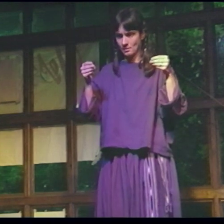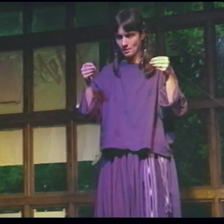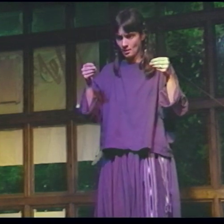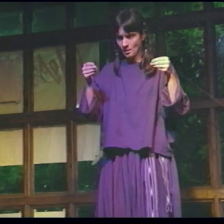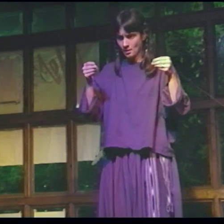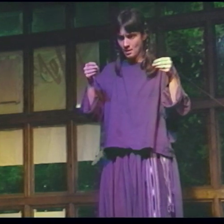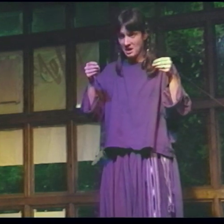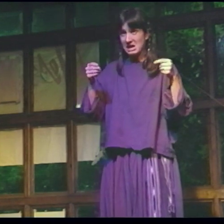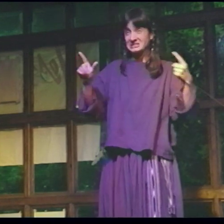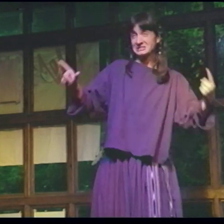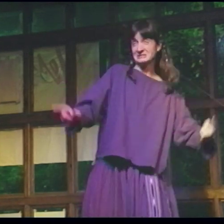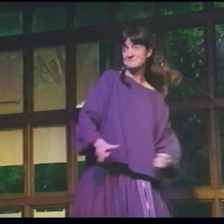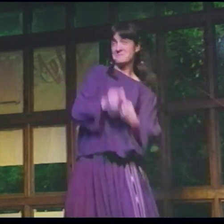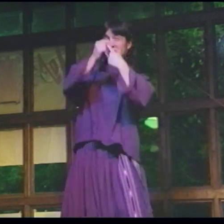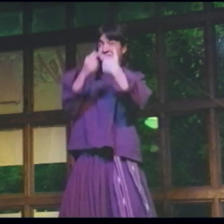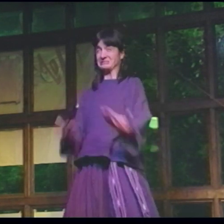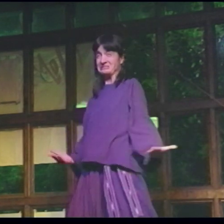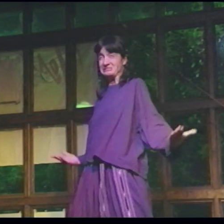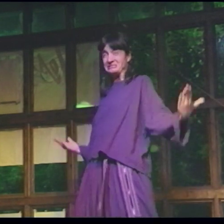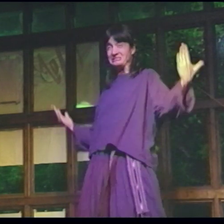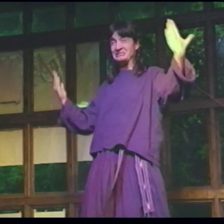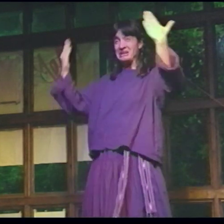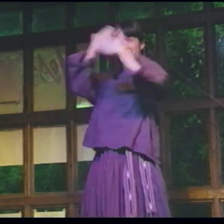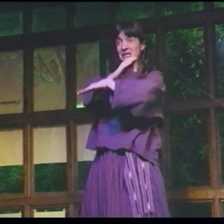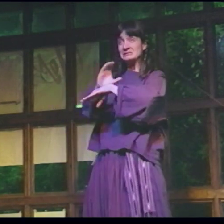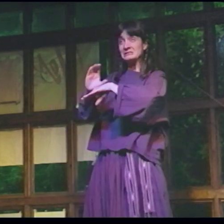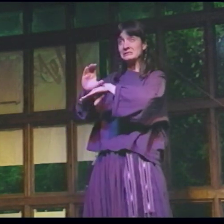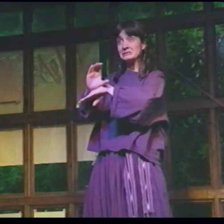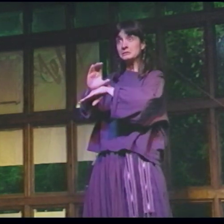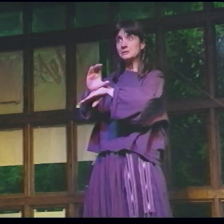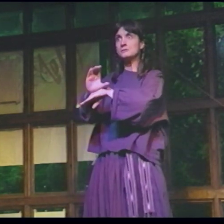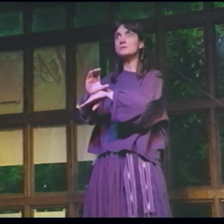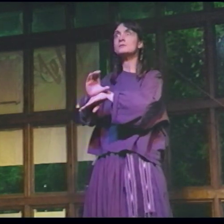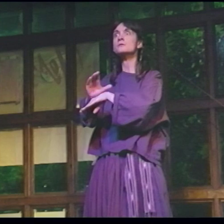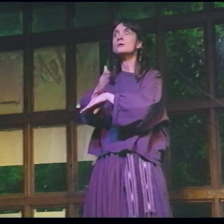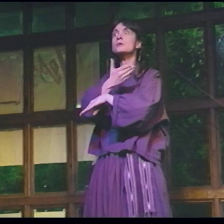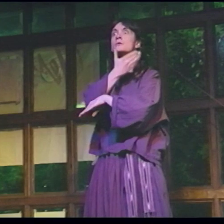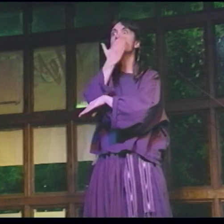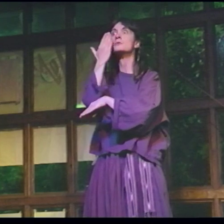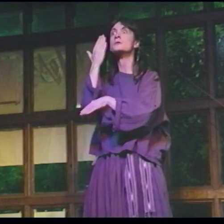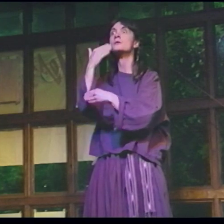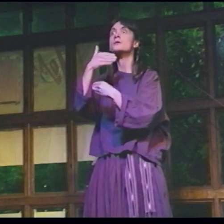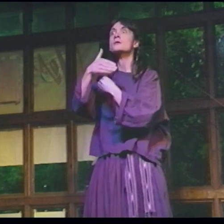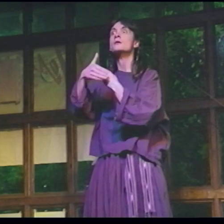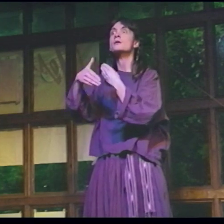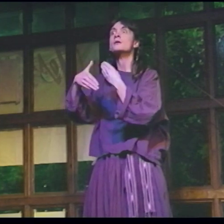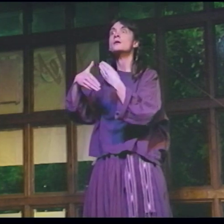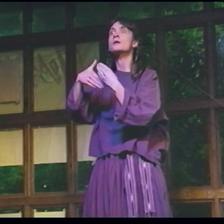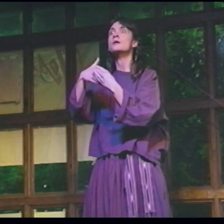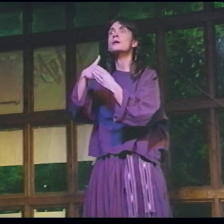And then... Special dark chocolate Completely naked!